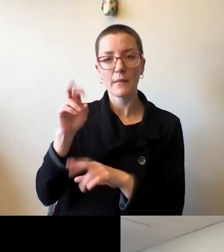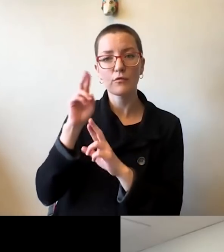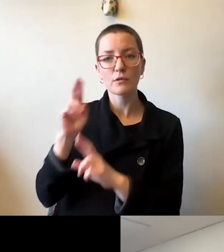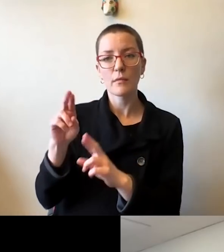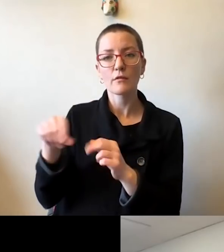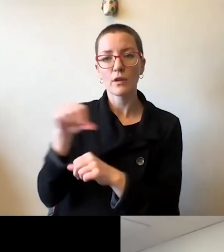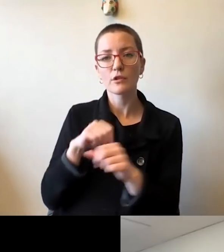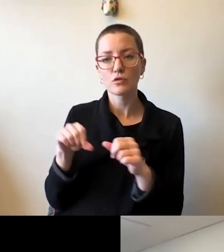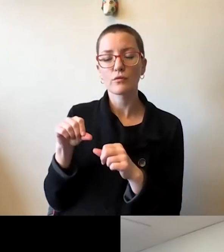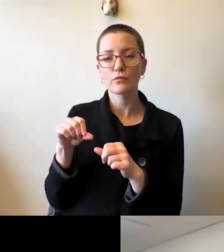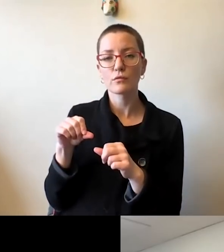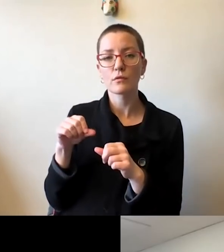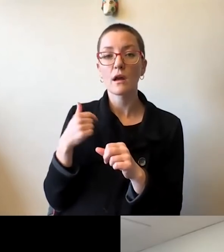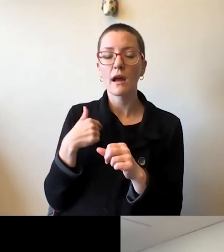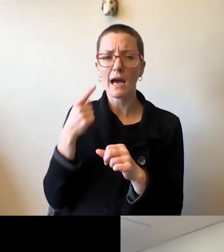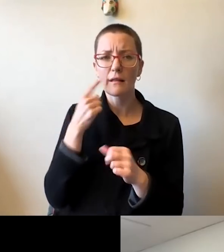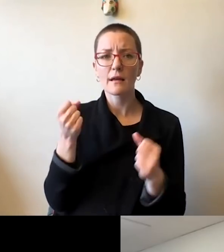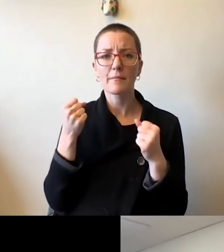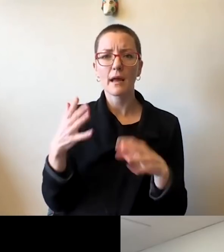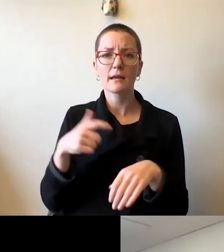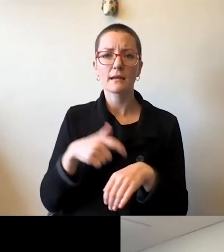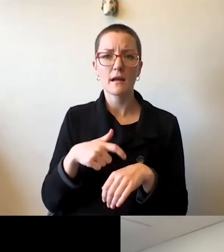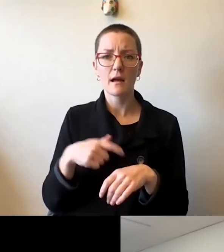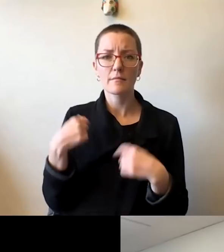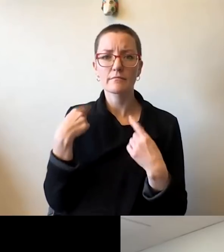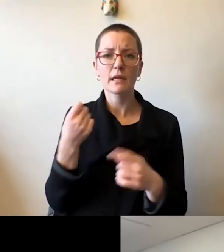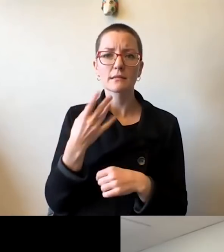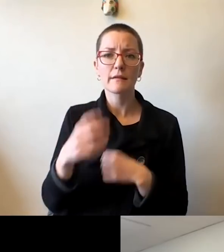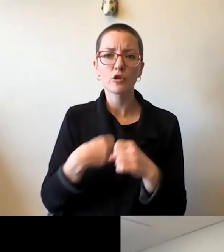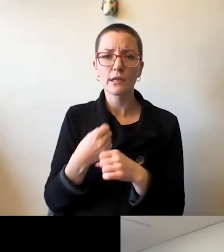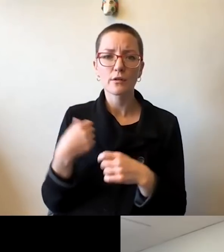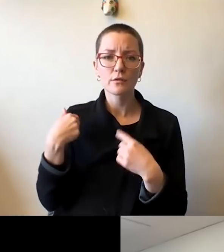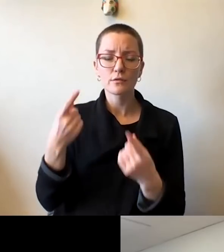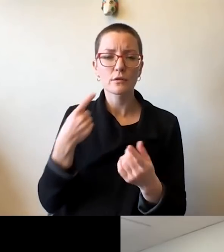And I think there have been far too many times in the last several years where the ability